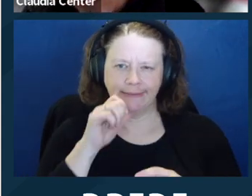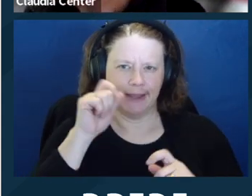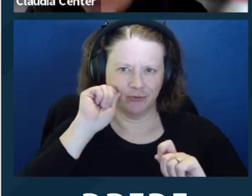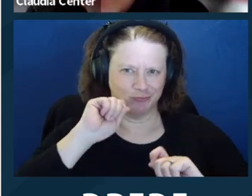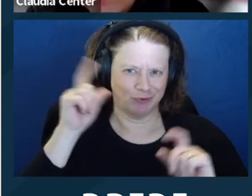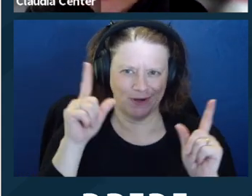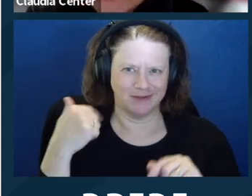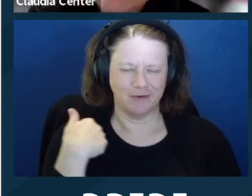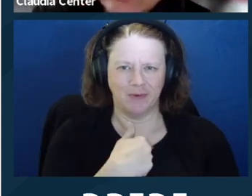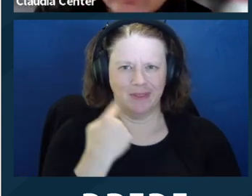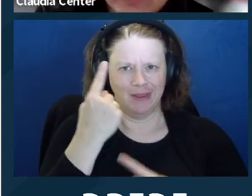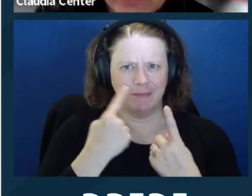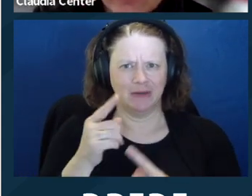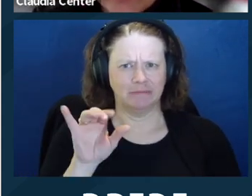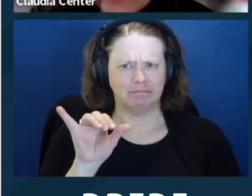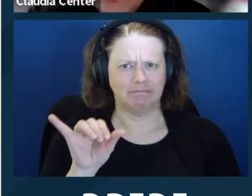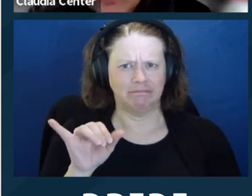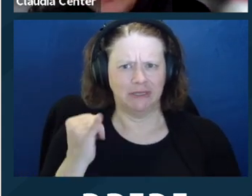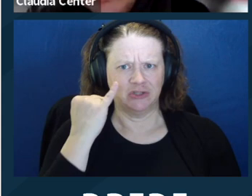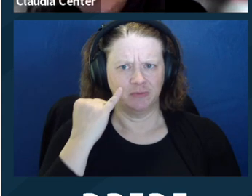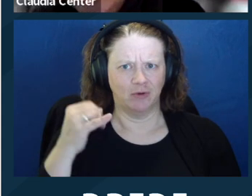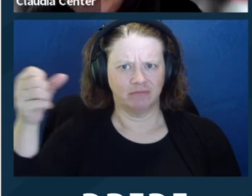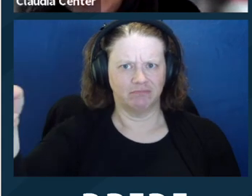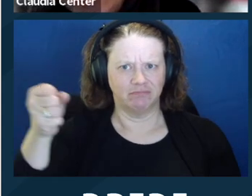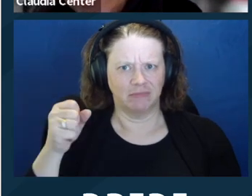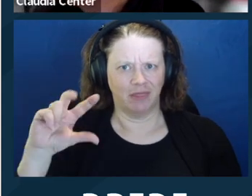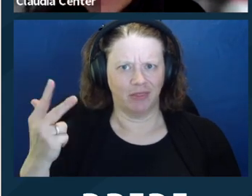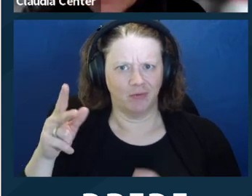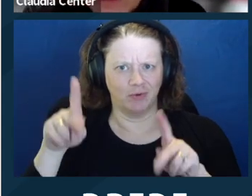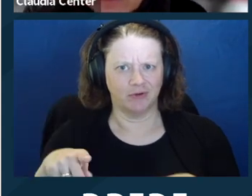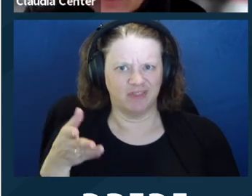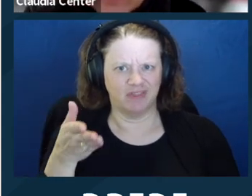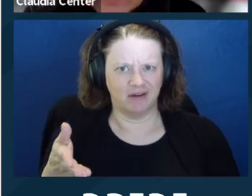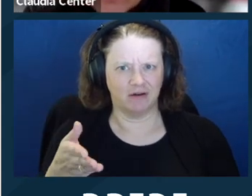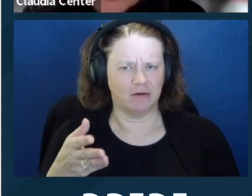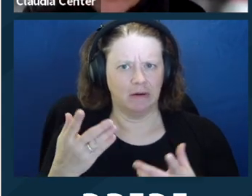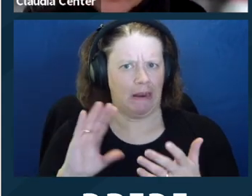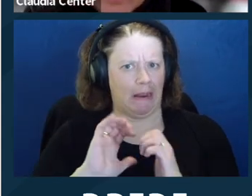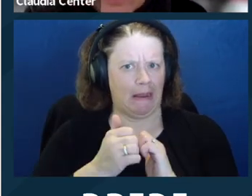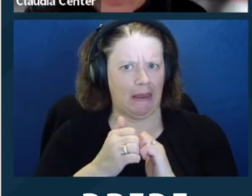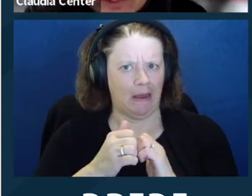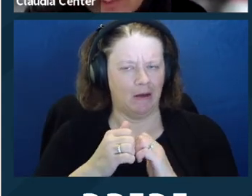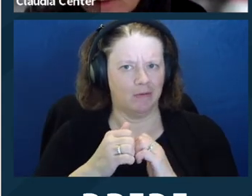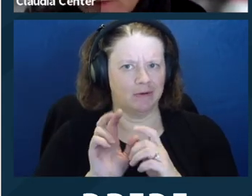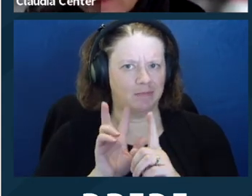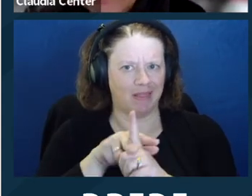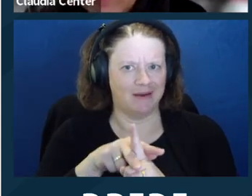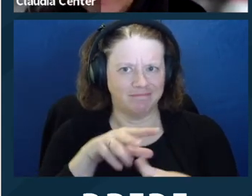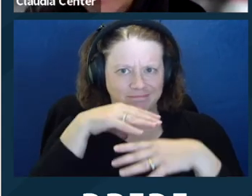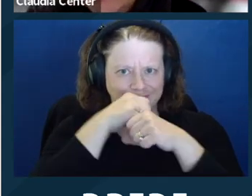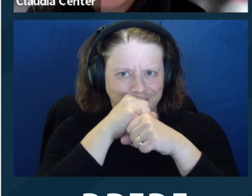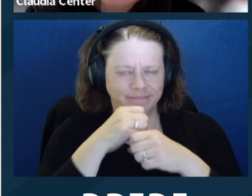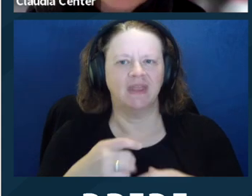And I'm going to walk us through the different rules and laws about third parties and attorney/client